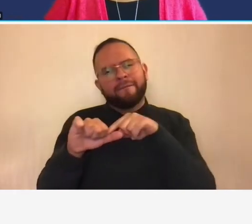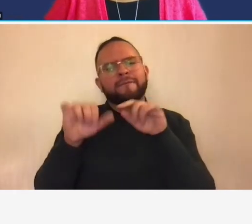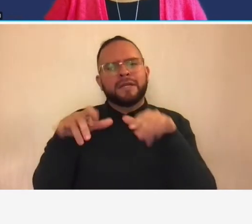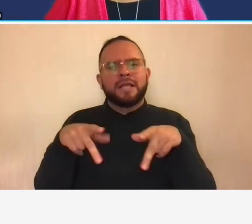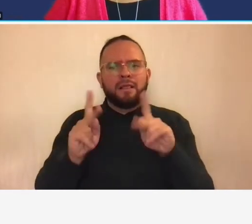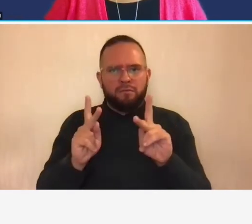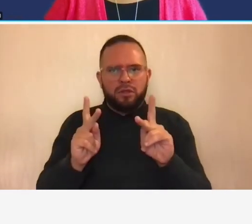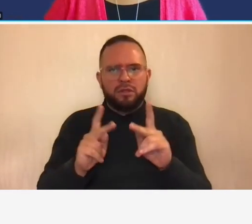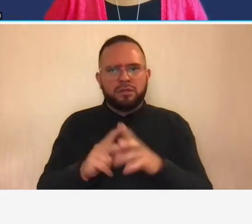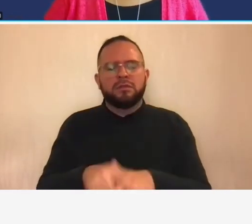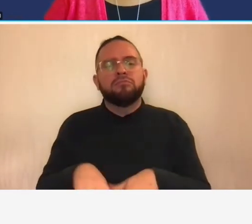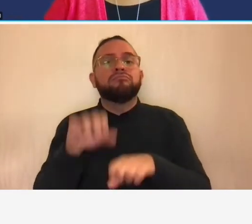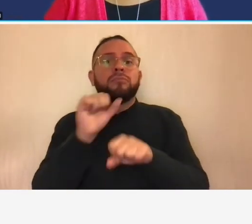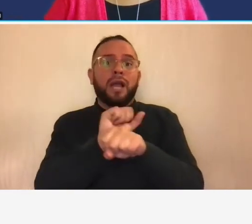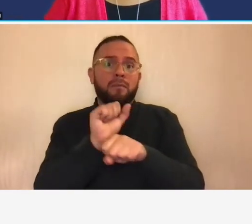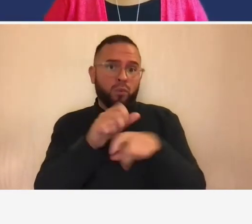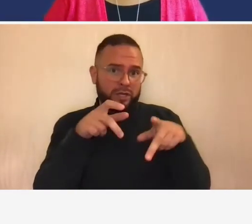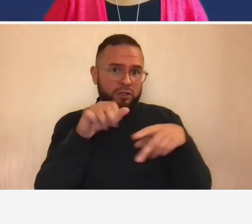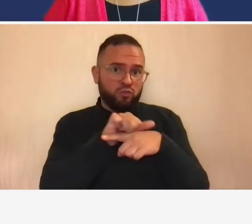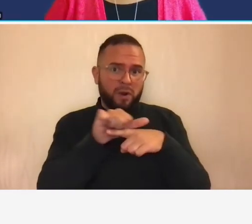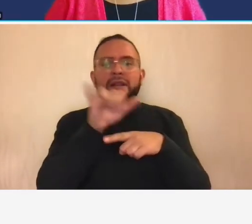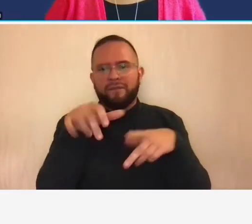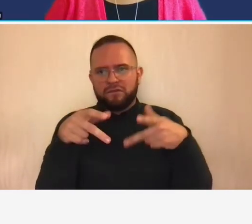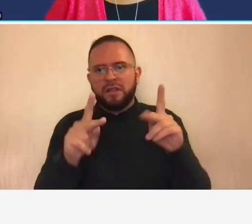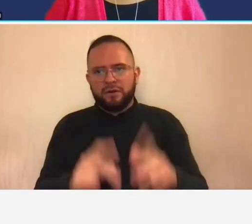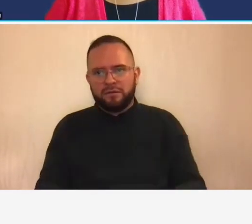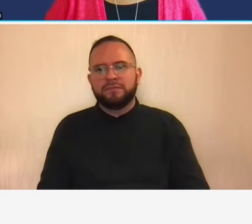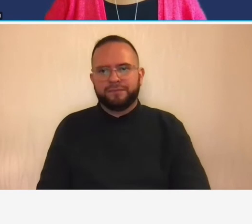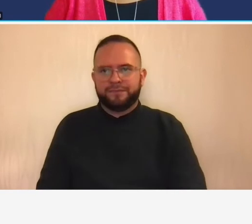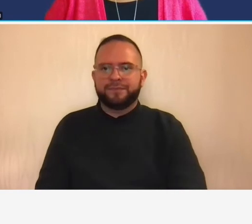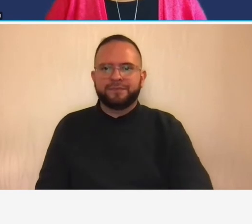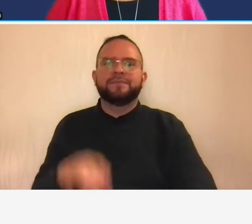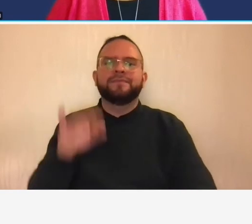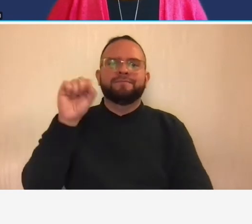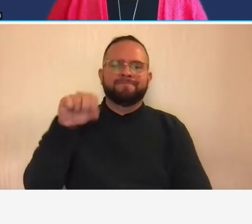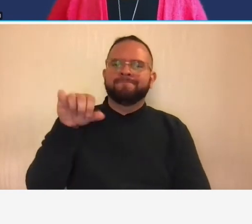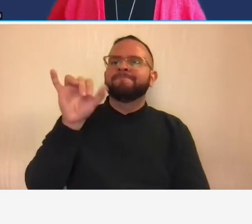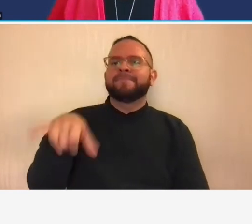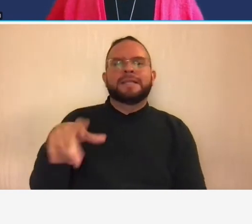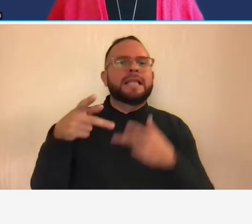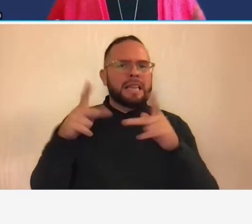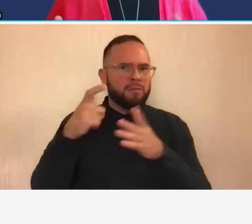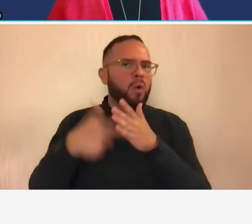um employee training is allowable yeah so that is an allowable cost um travel costs so travel